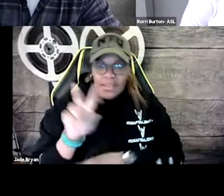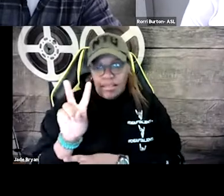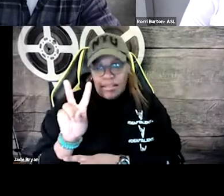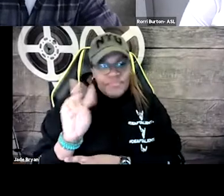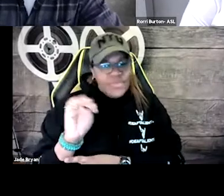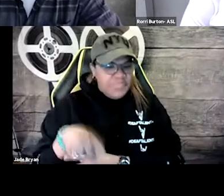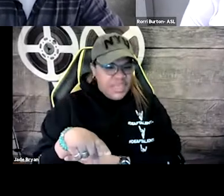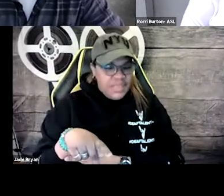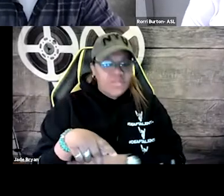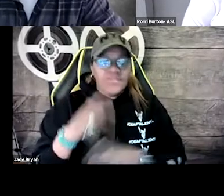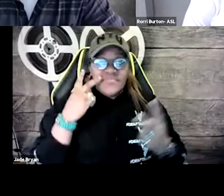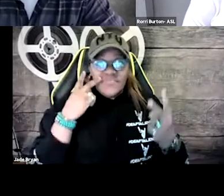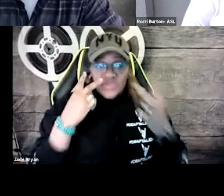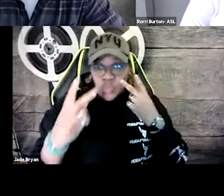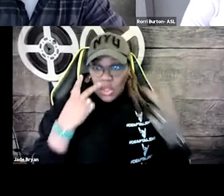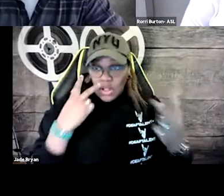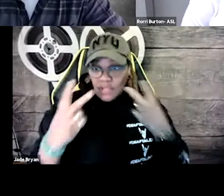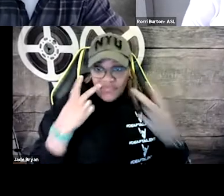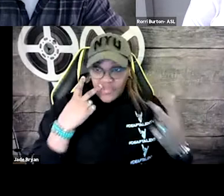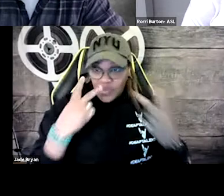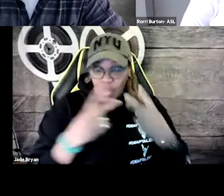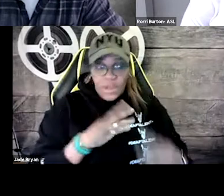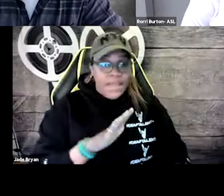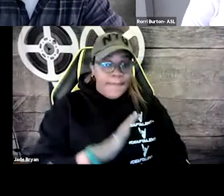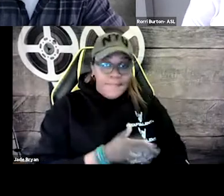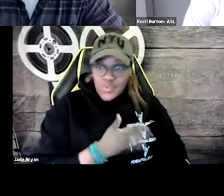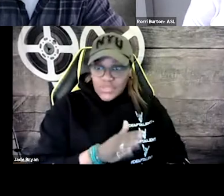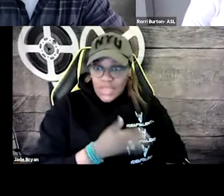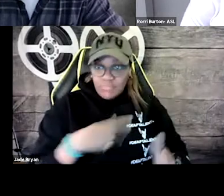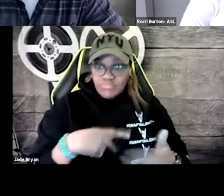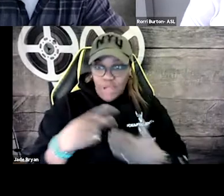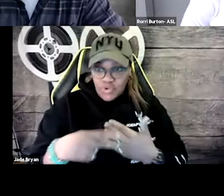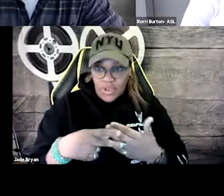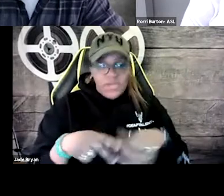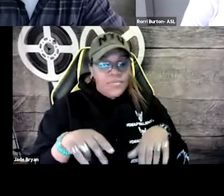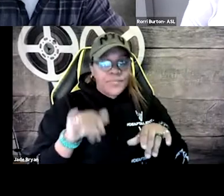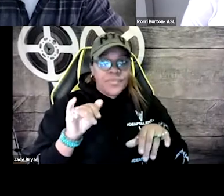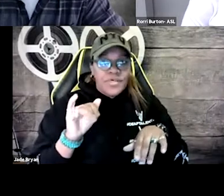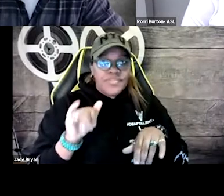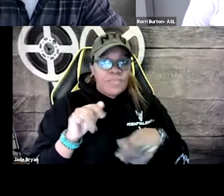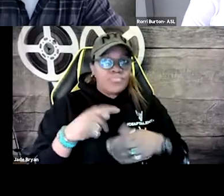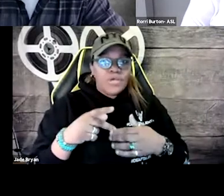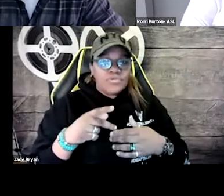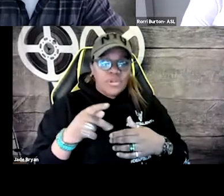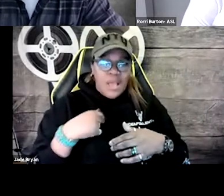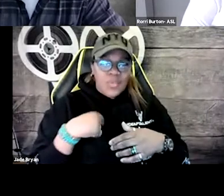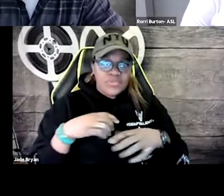there has been a VMP, which is visual musical project.